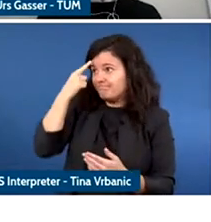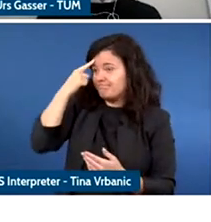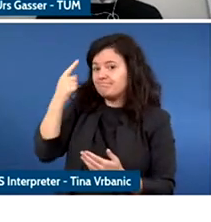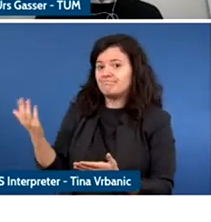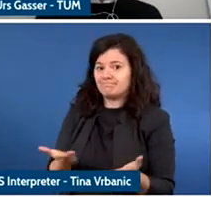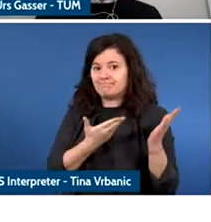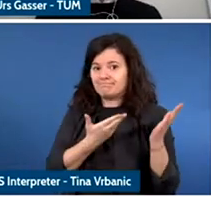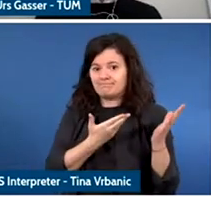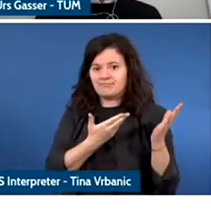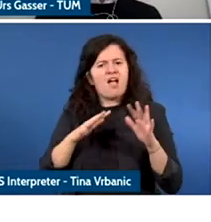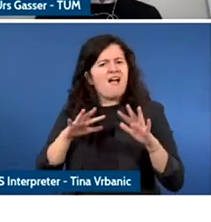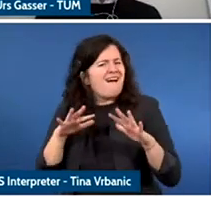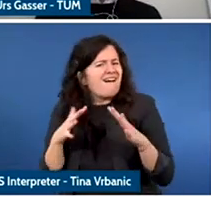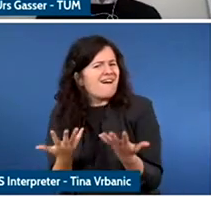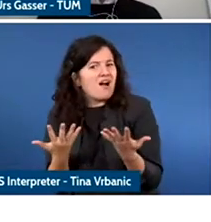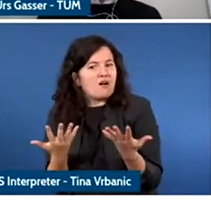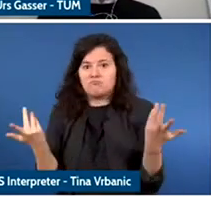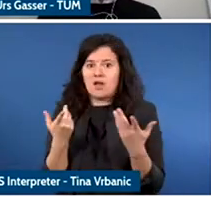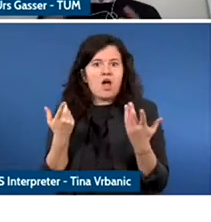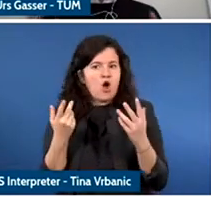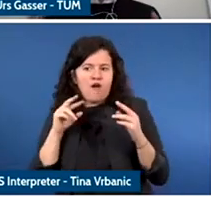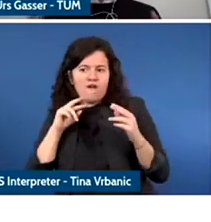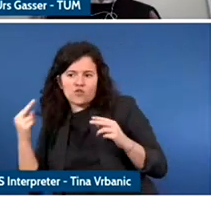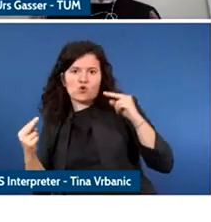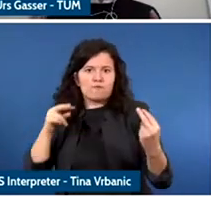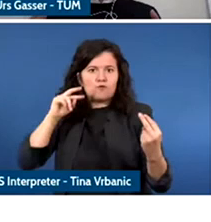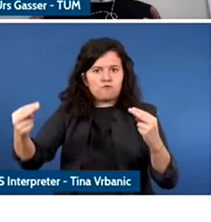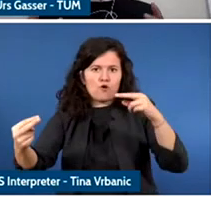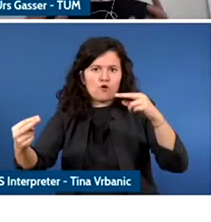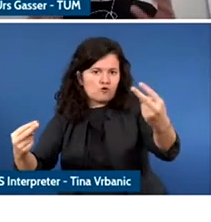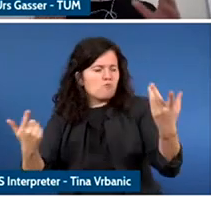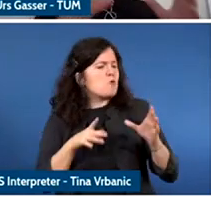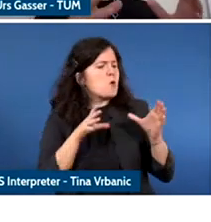together the different stakeholders across different spheres to both address